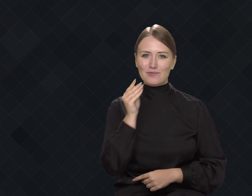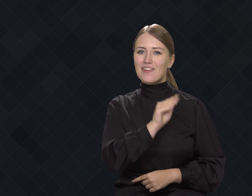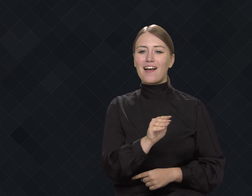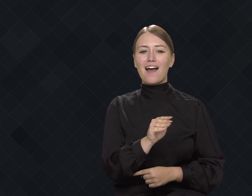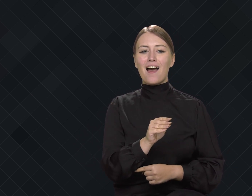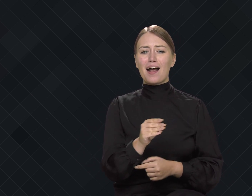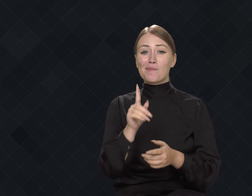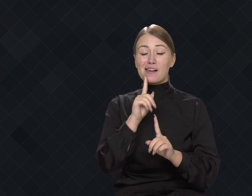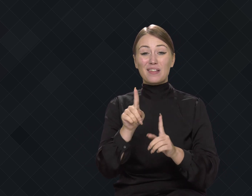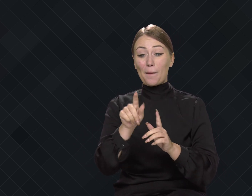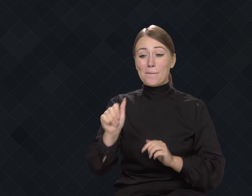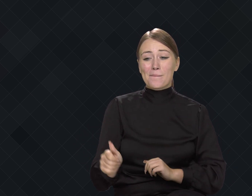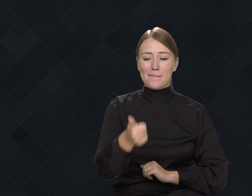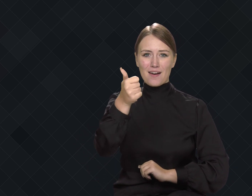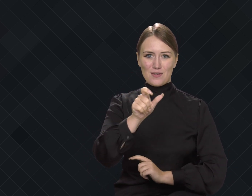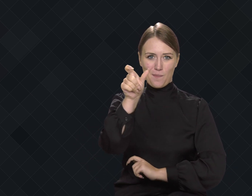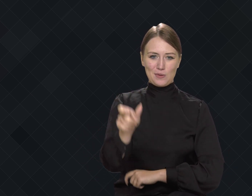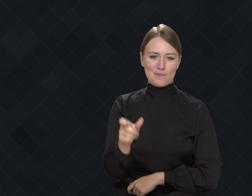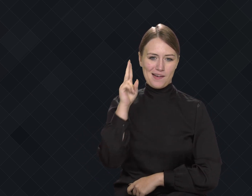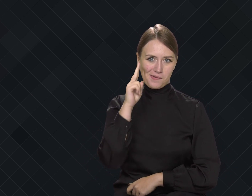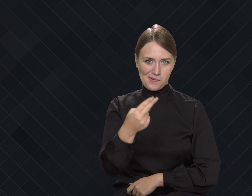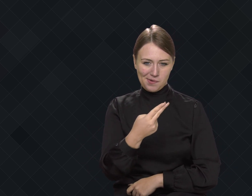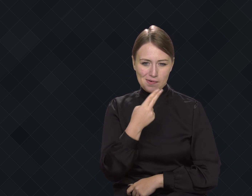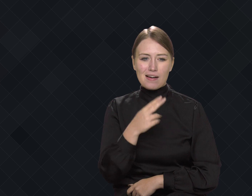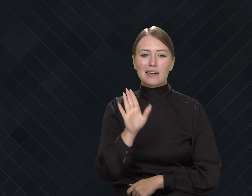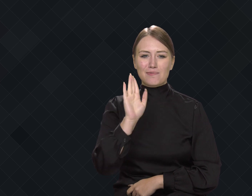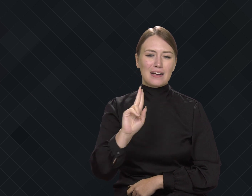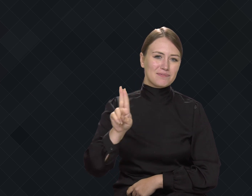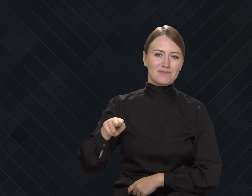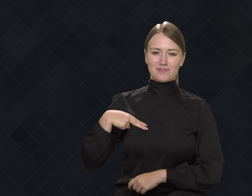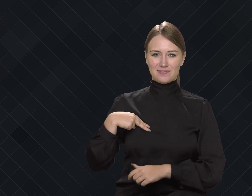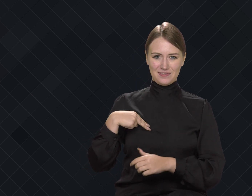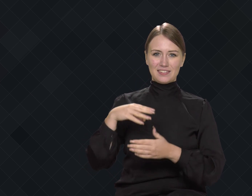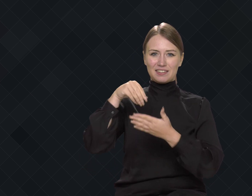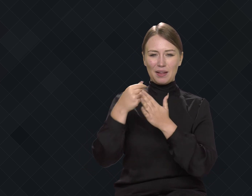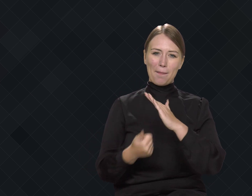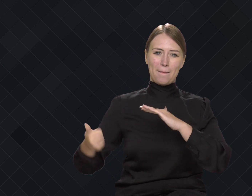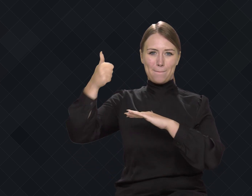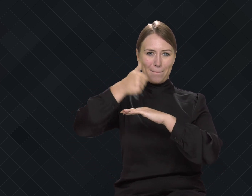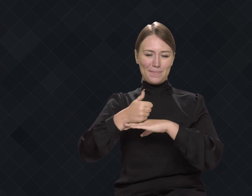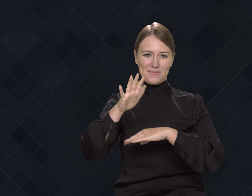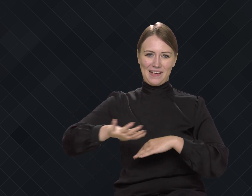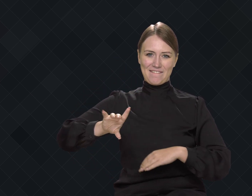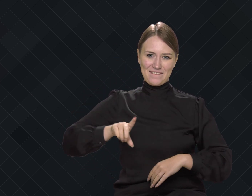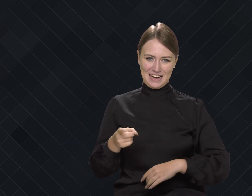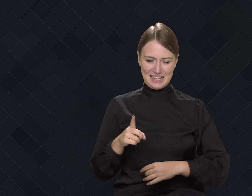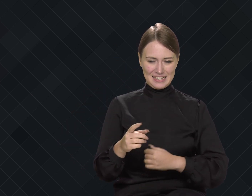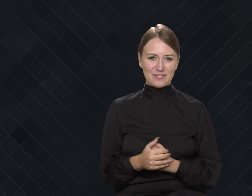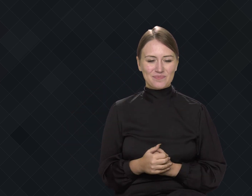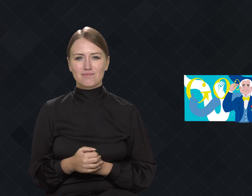he was the first deaf person to receive the highest distinction in France.